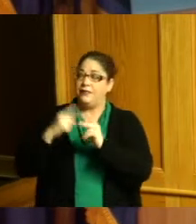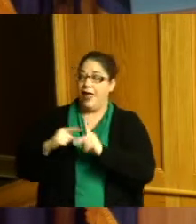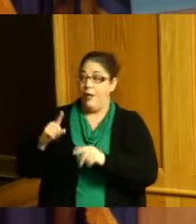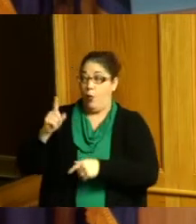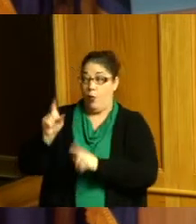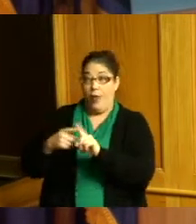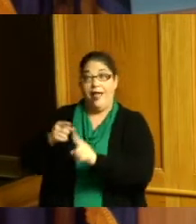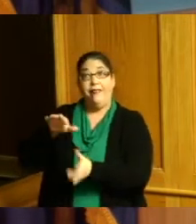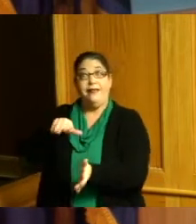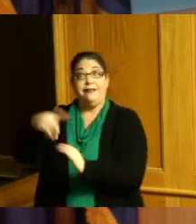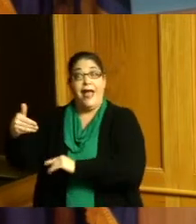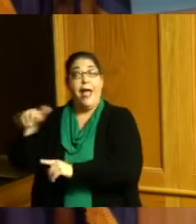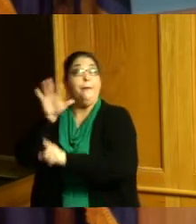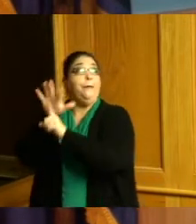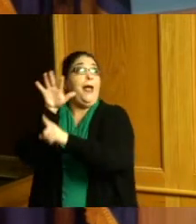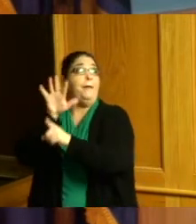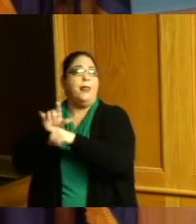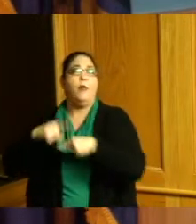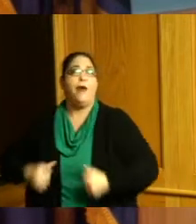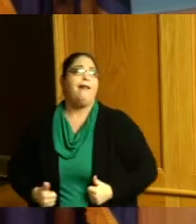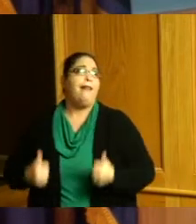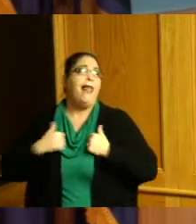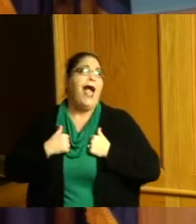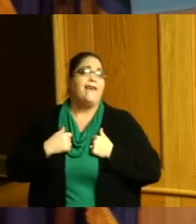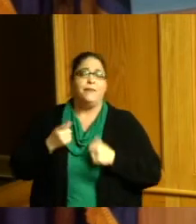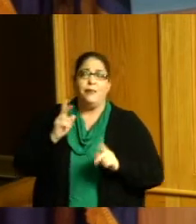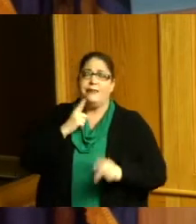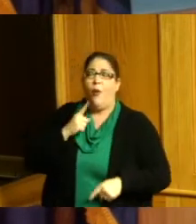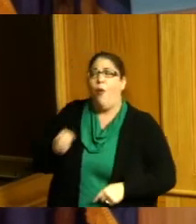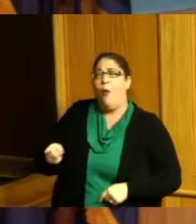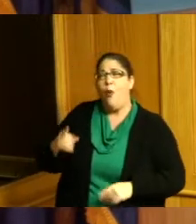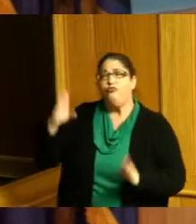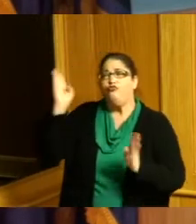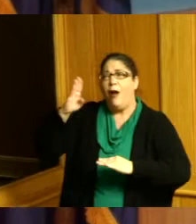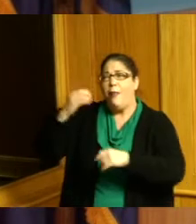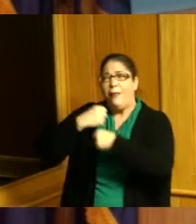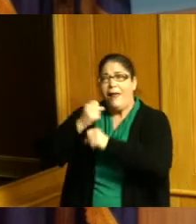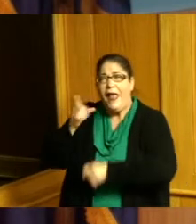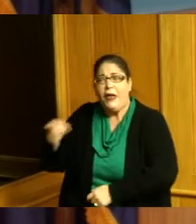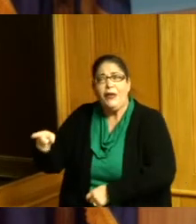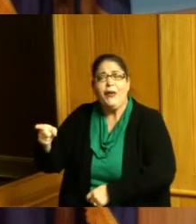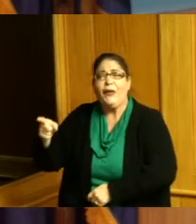people say they're troublemakers they're agitators and they're people that shake it up but thank god